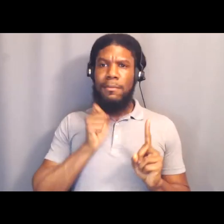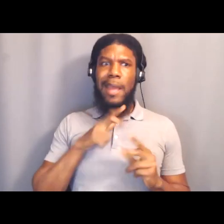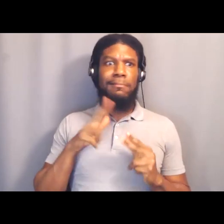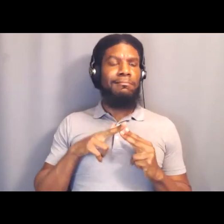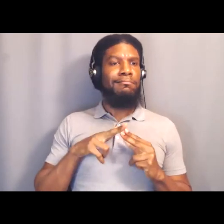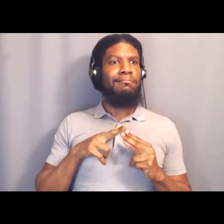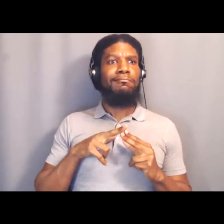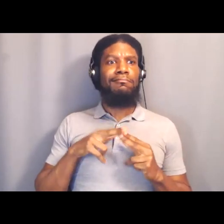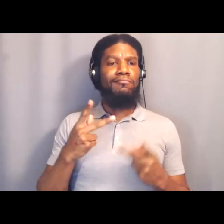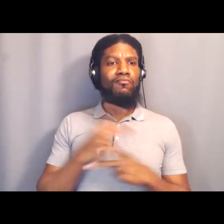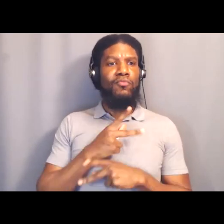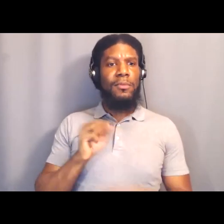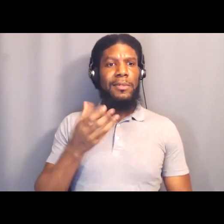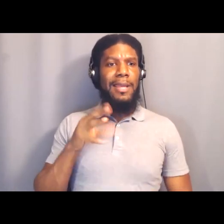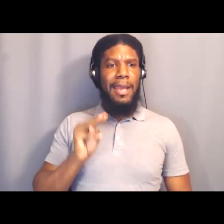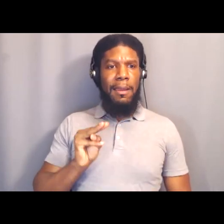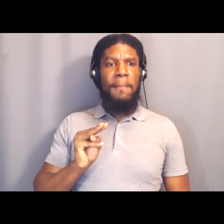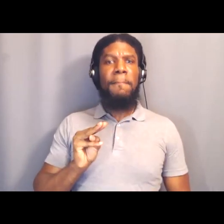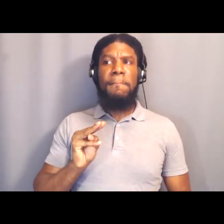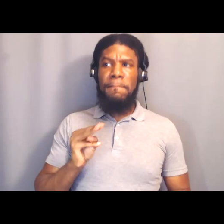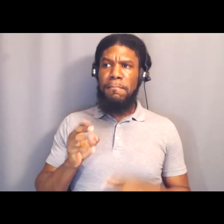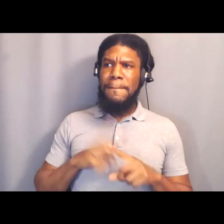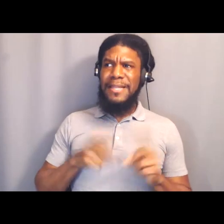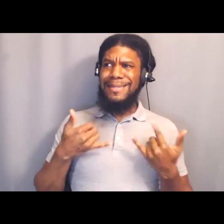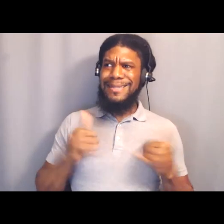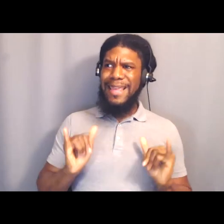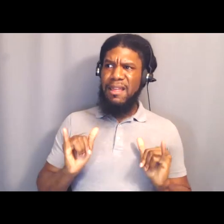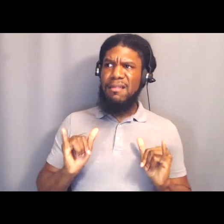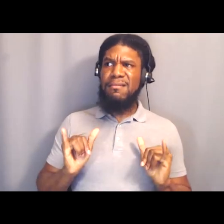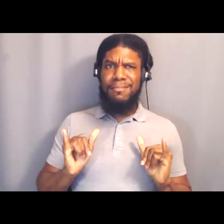but it's still, you know, those kinds of things frustrate you.